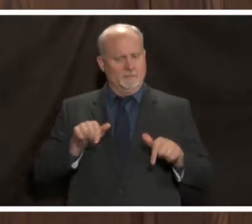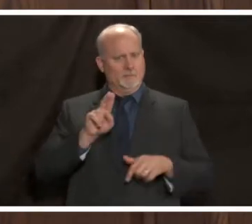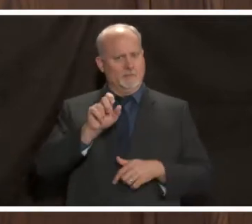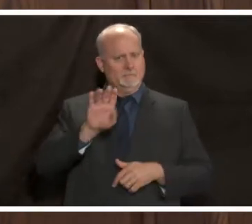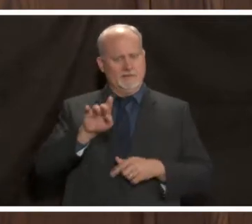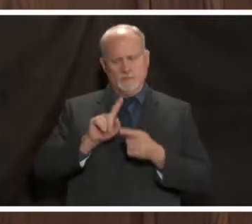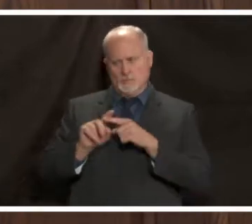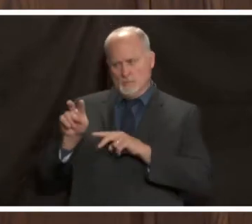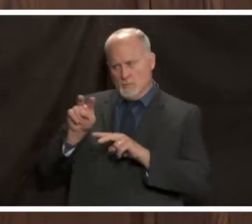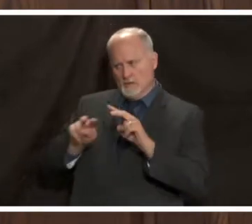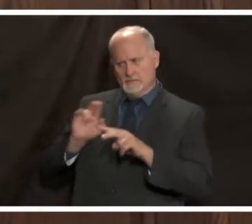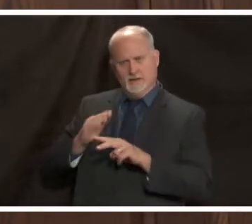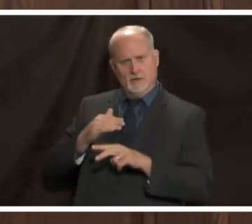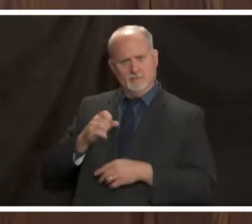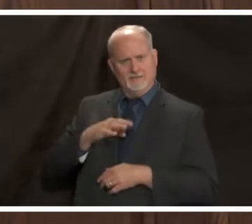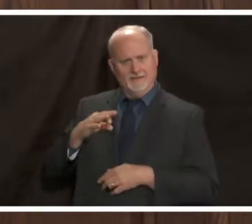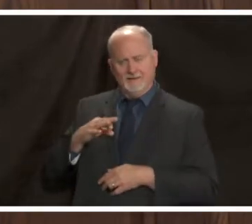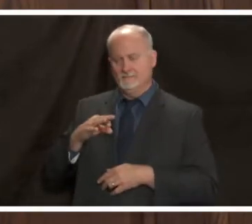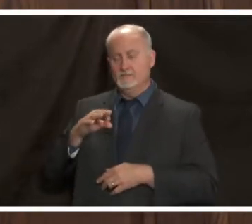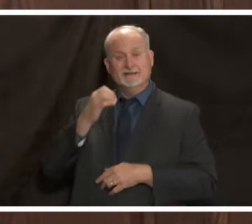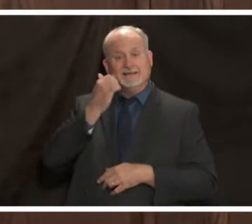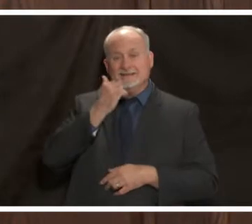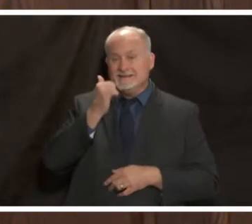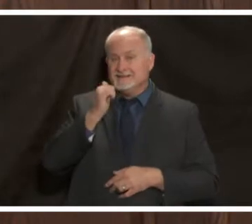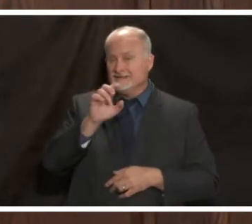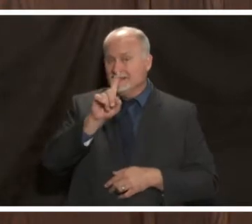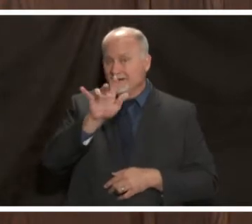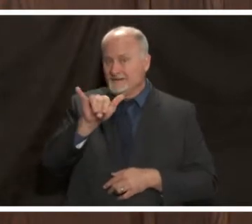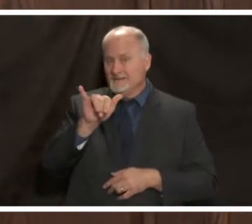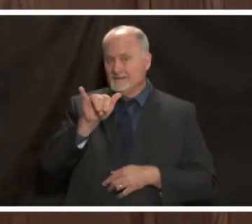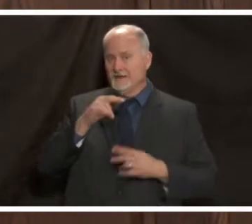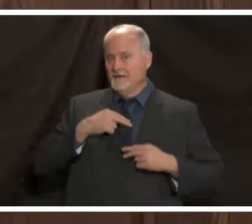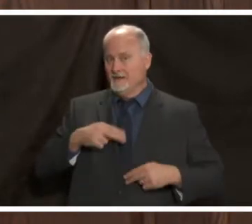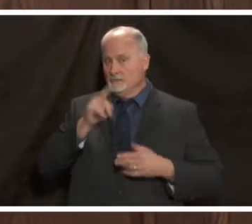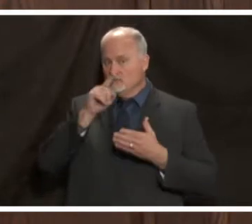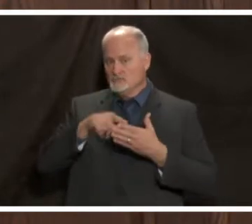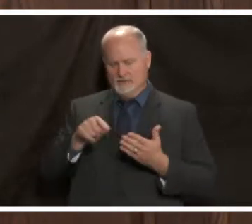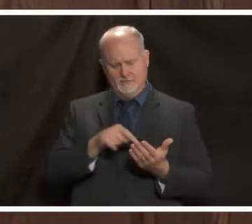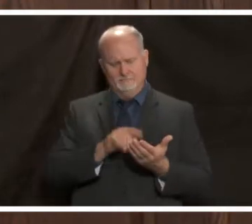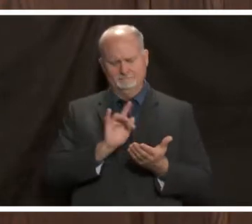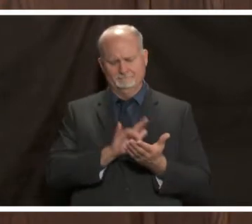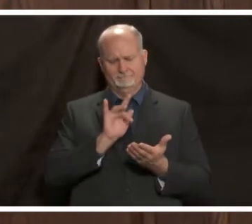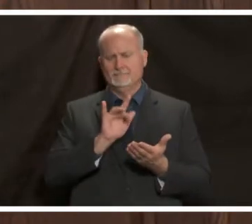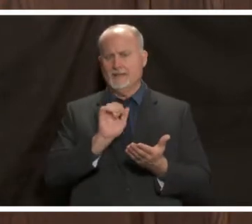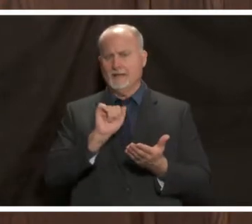our employees for illness we do a daily health check through a little app that we've created that